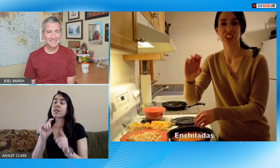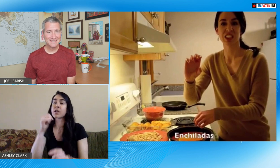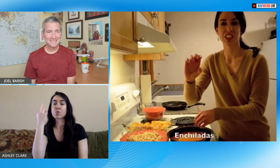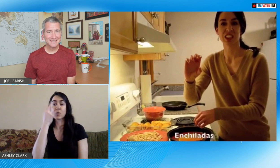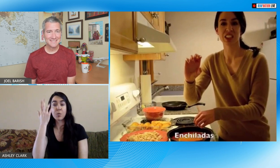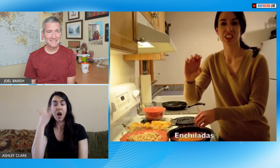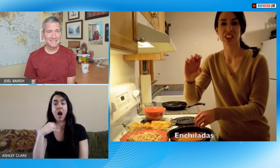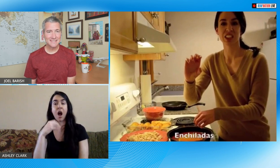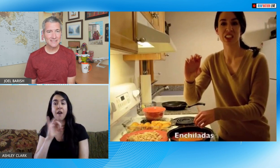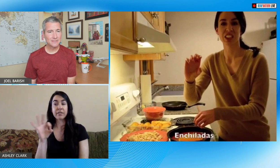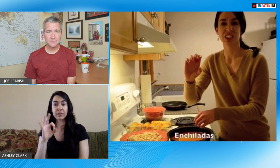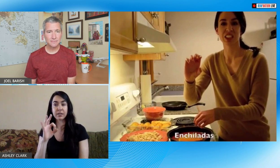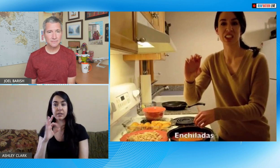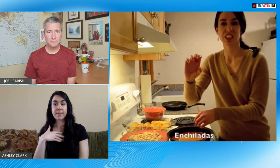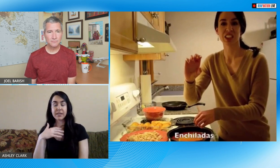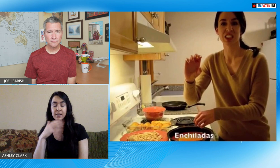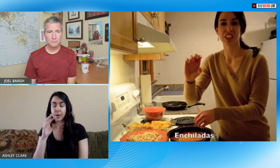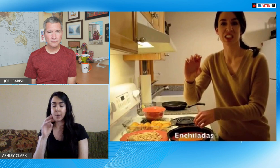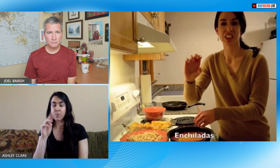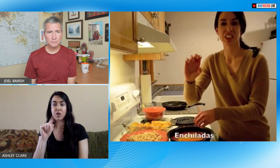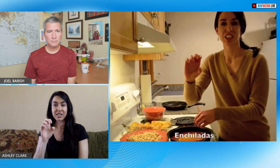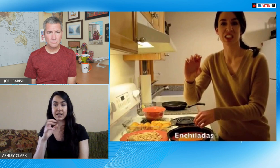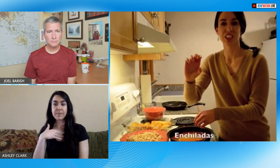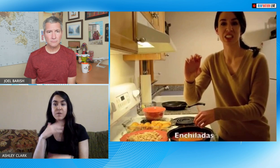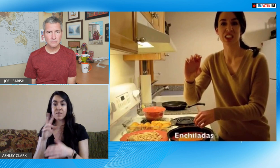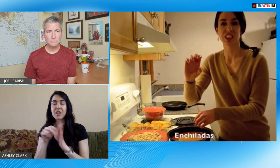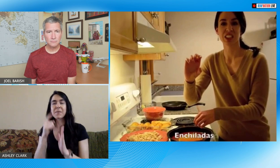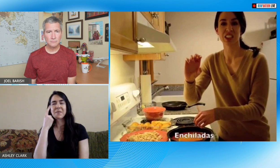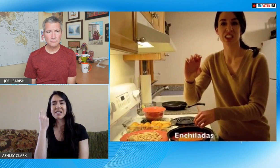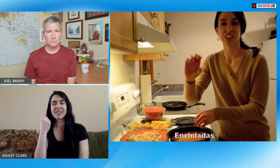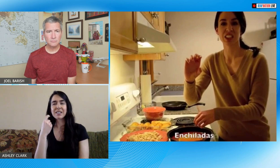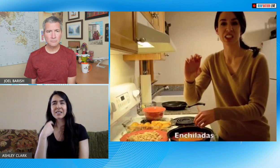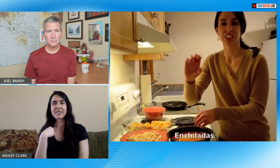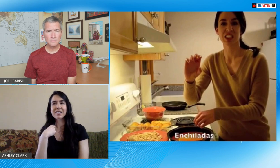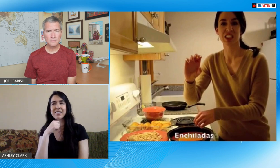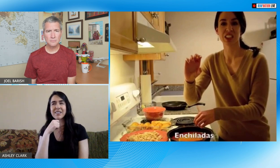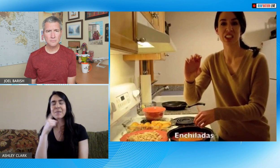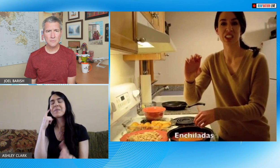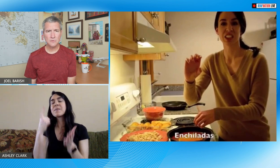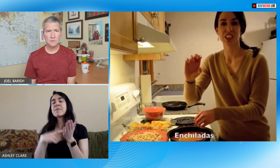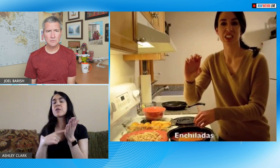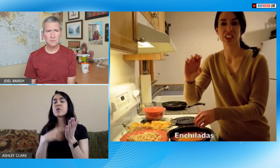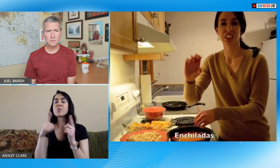people no there is no sound and one reason I continued to mute my videos is